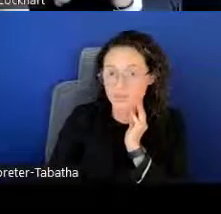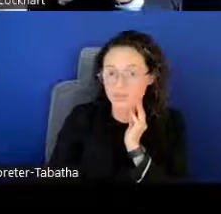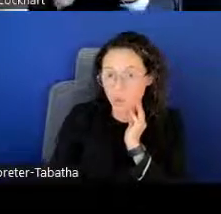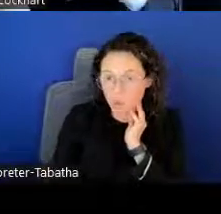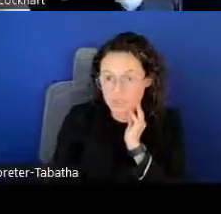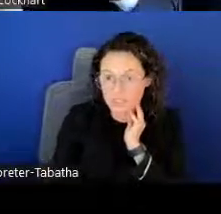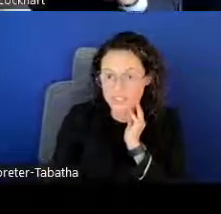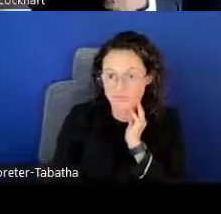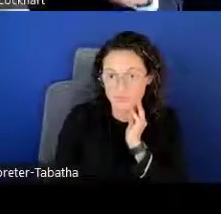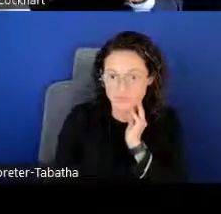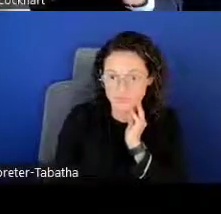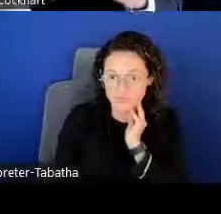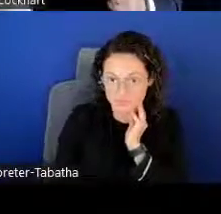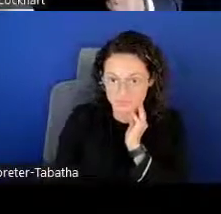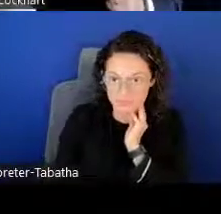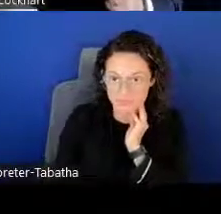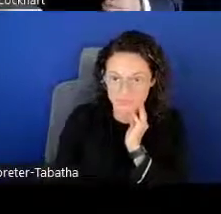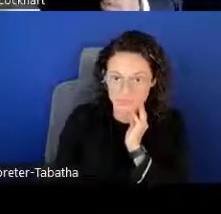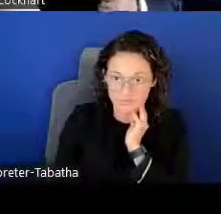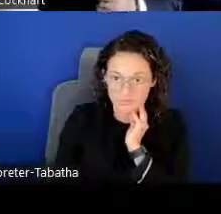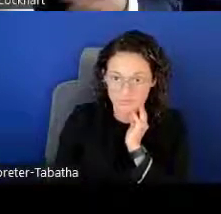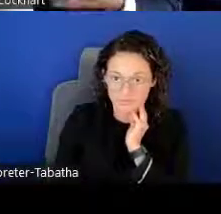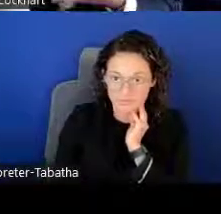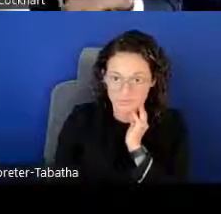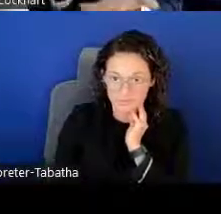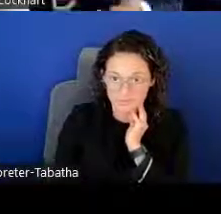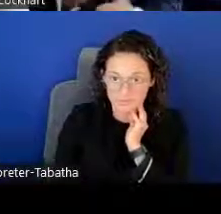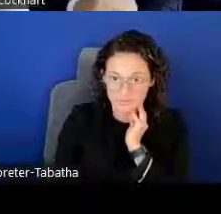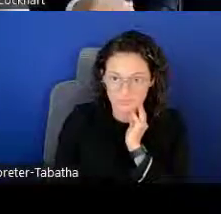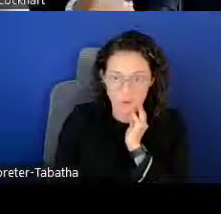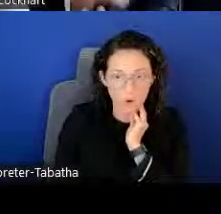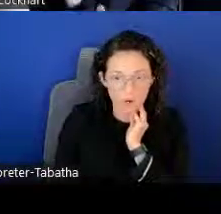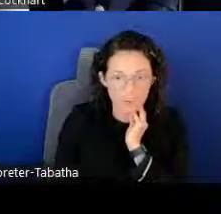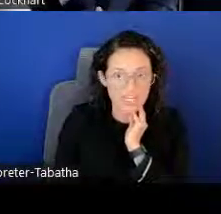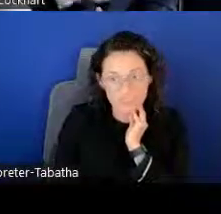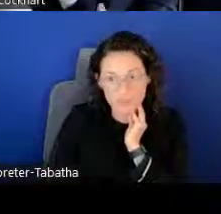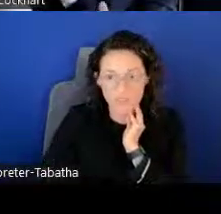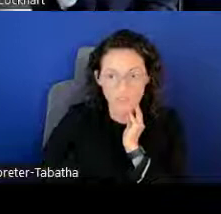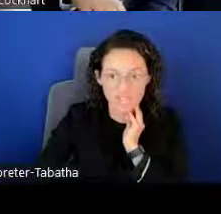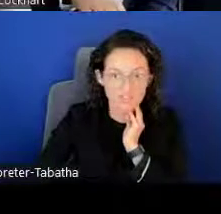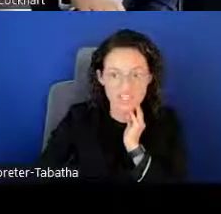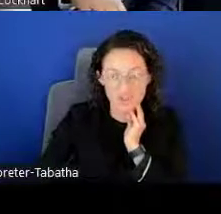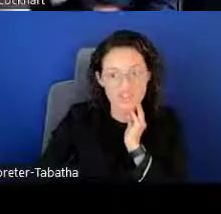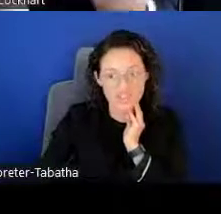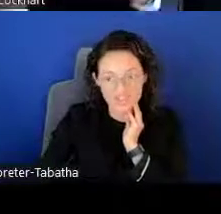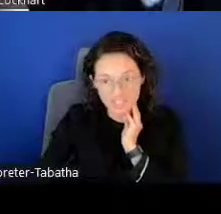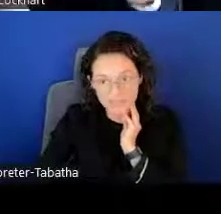new roles, or individuals feel like they don't deserve it,